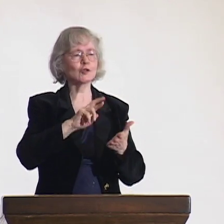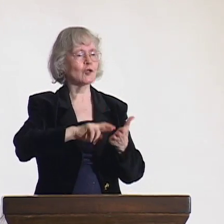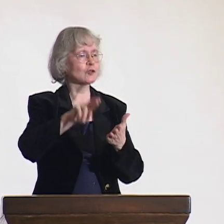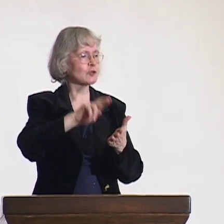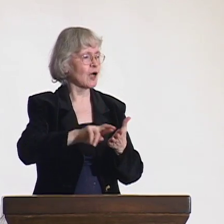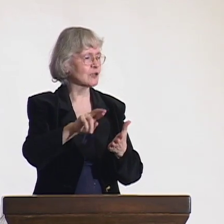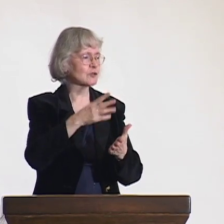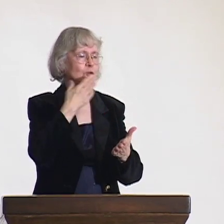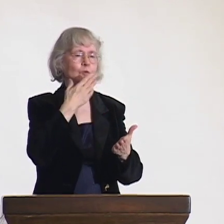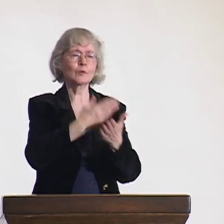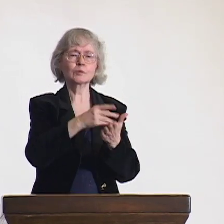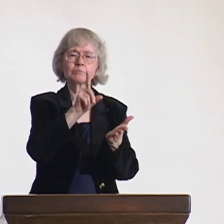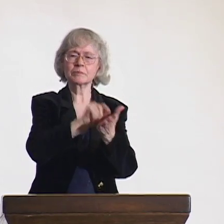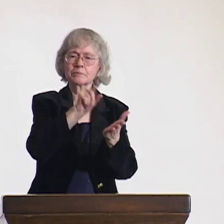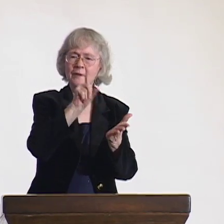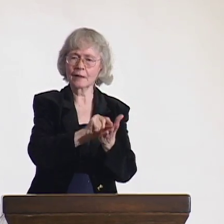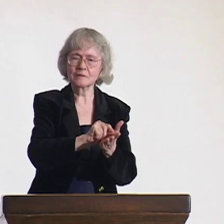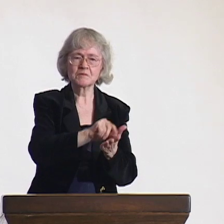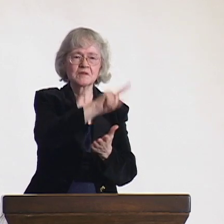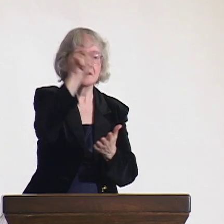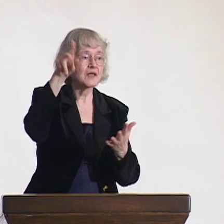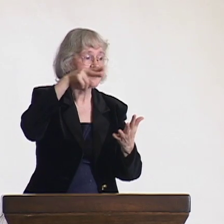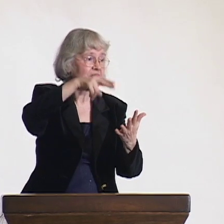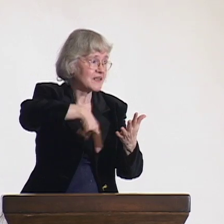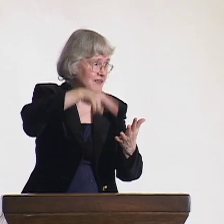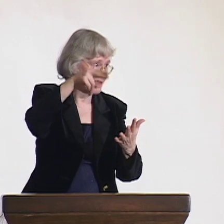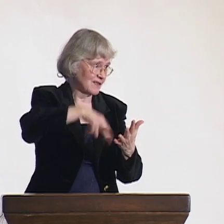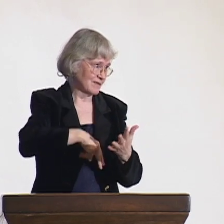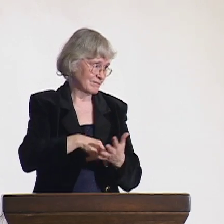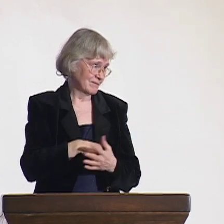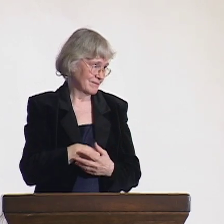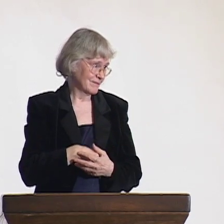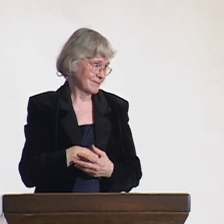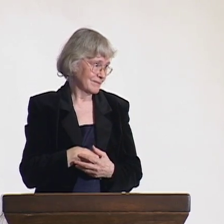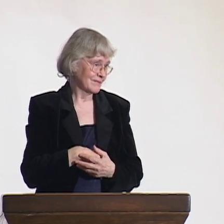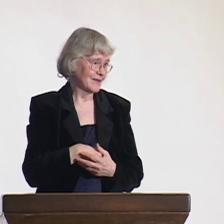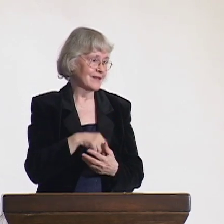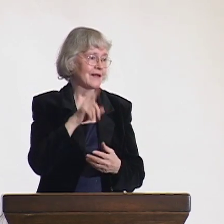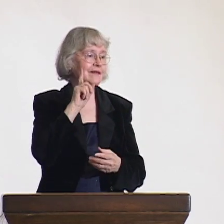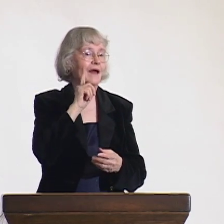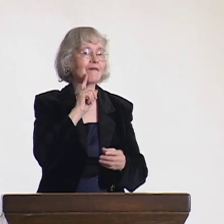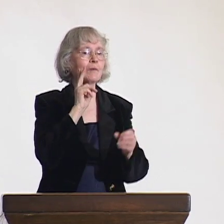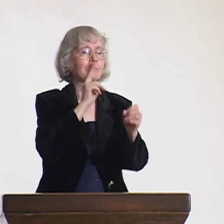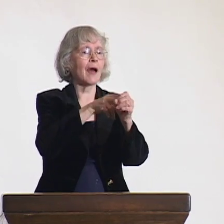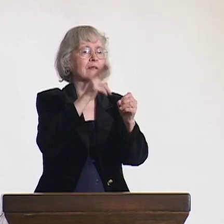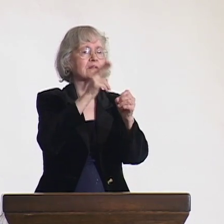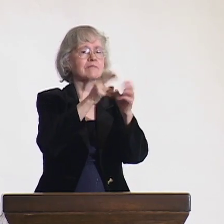We need research, and we need deaf women participants. There are not enough of them.